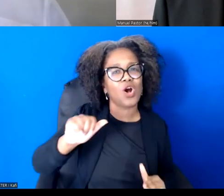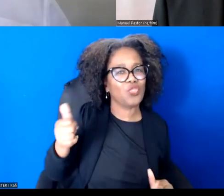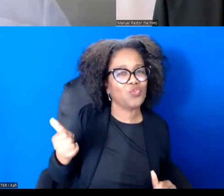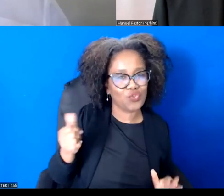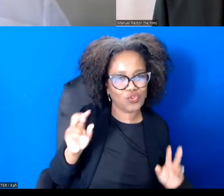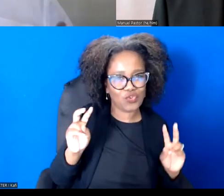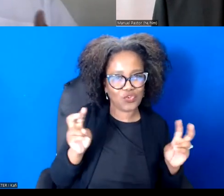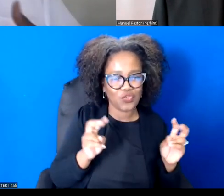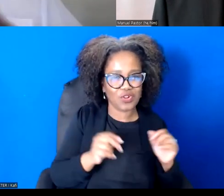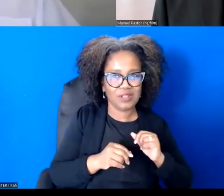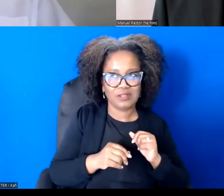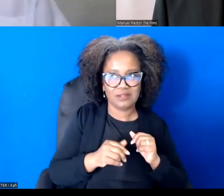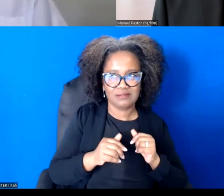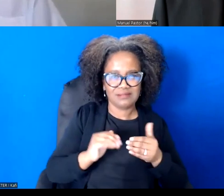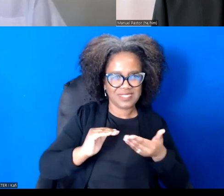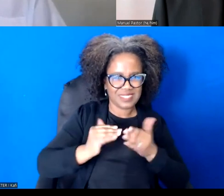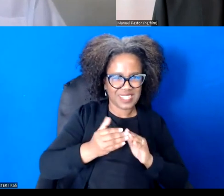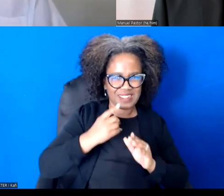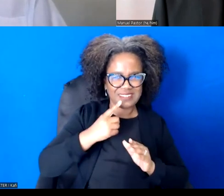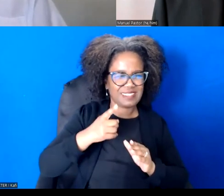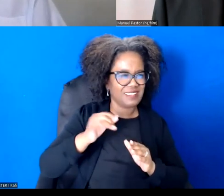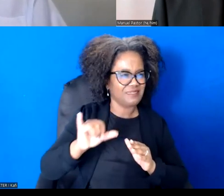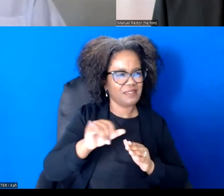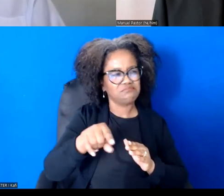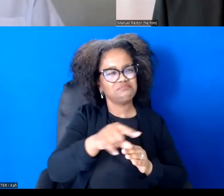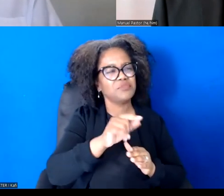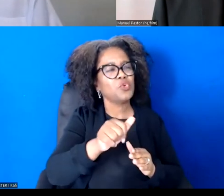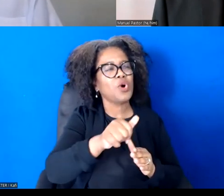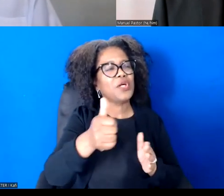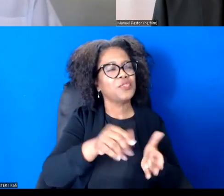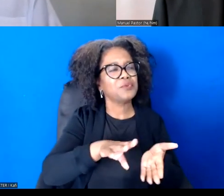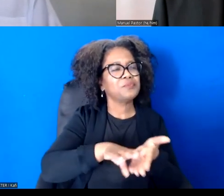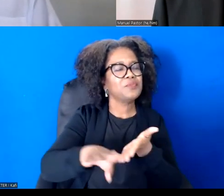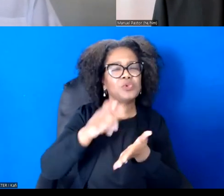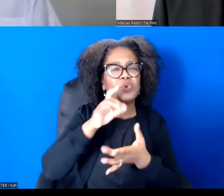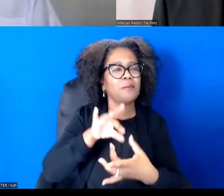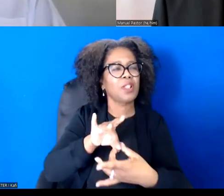a institutionalize way, saying, you don't really belong, you don't really count, we don't really see you.